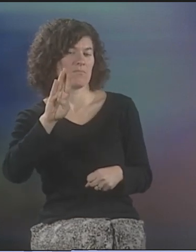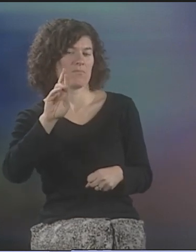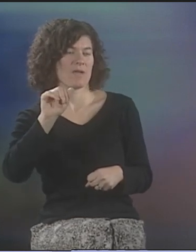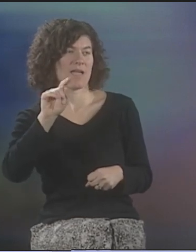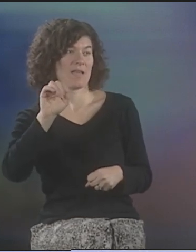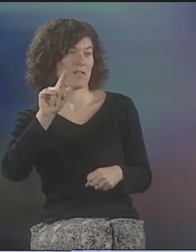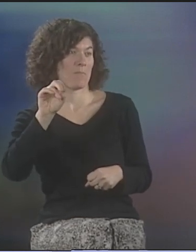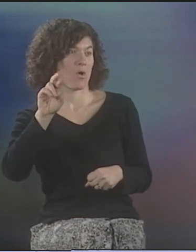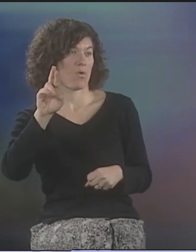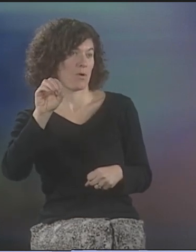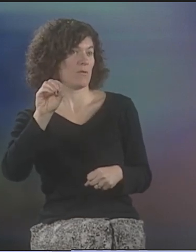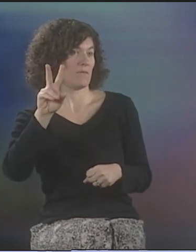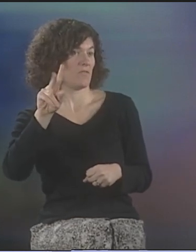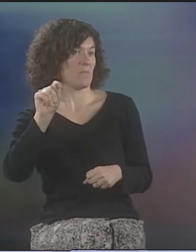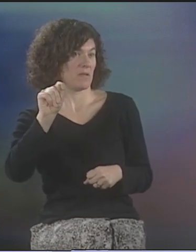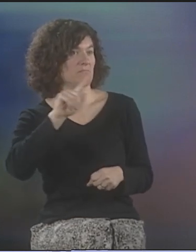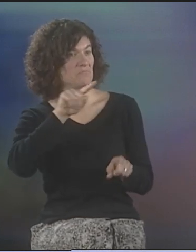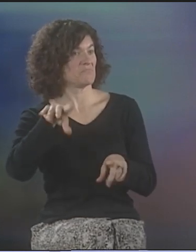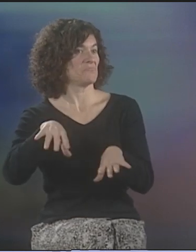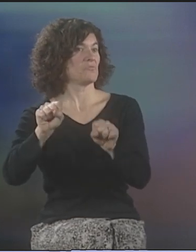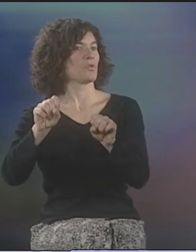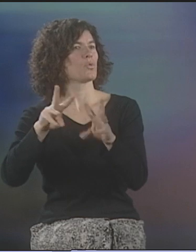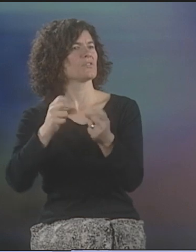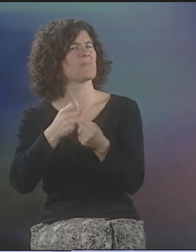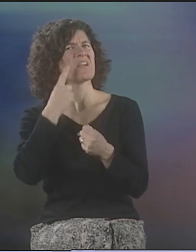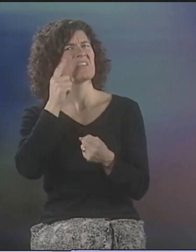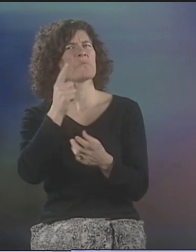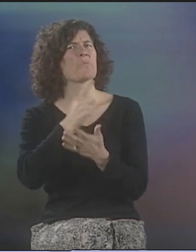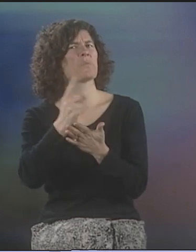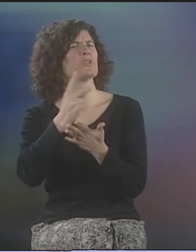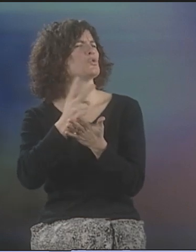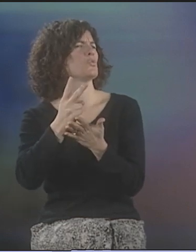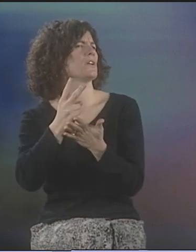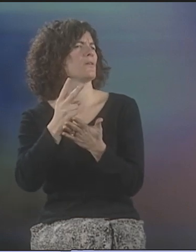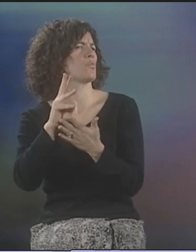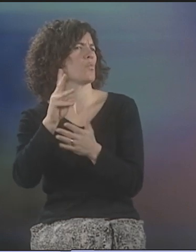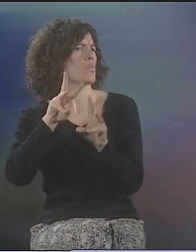OFFERED WORKSHOPS IN BRATTLEBORO, VERMONT,